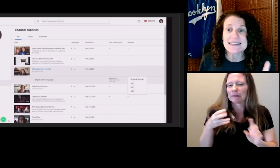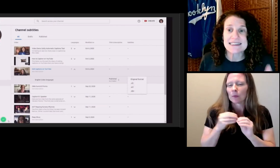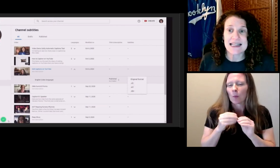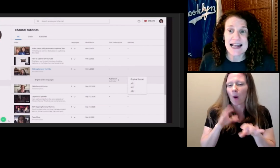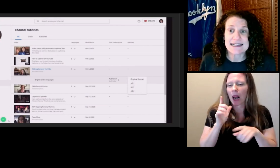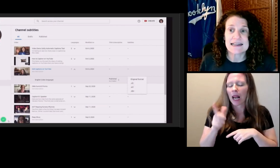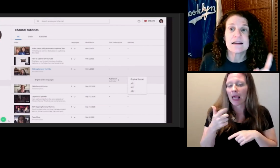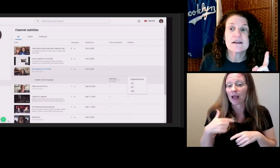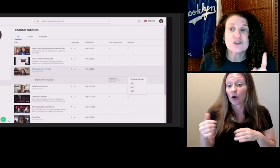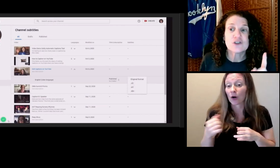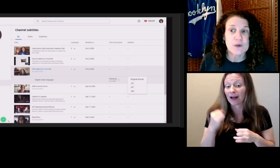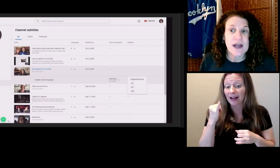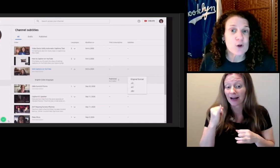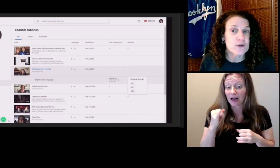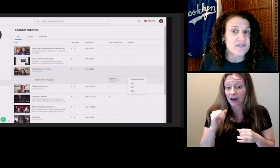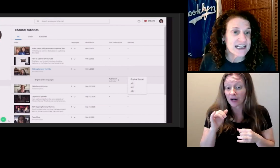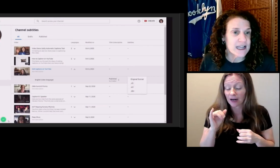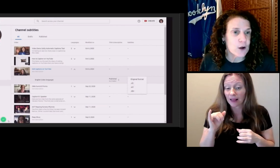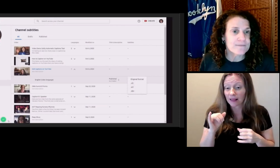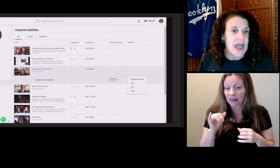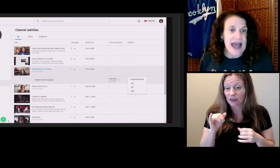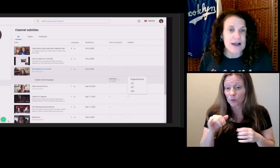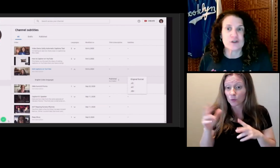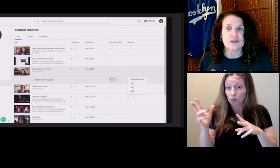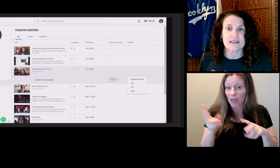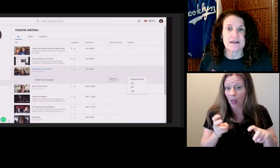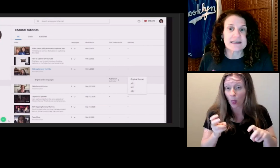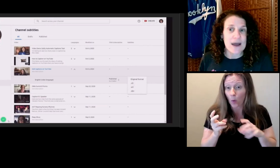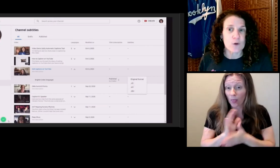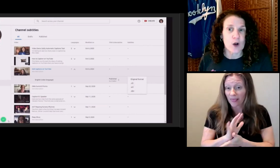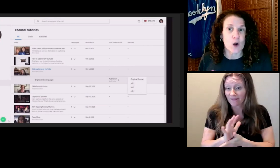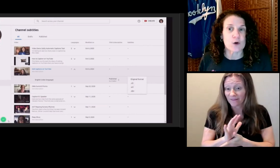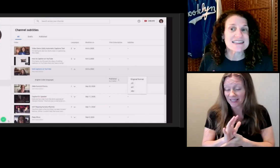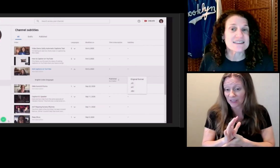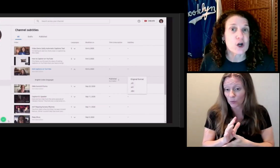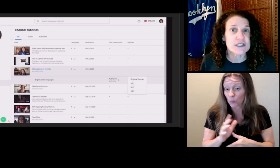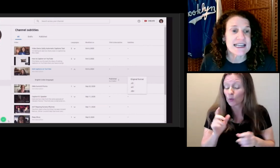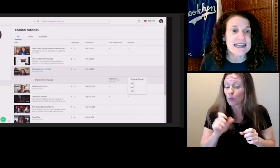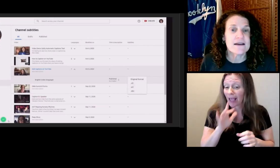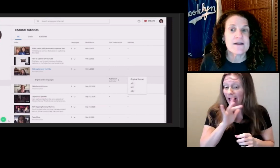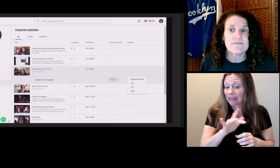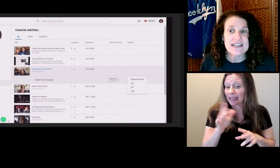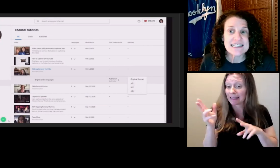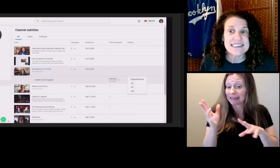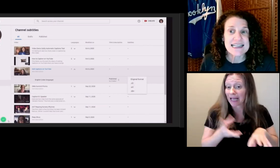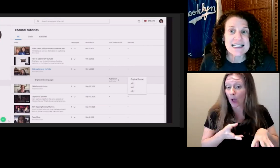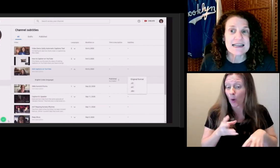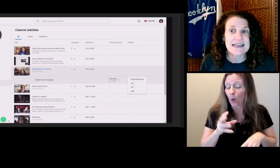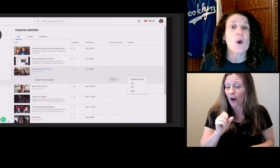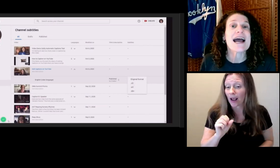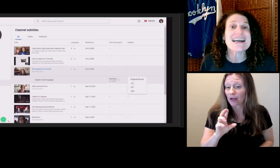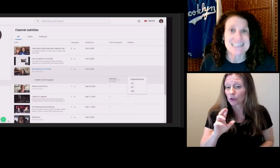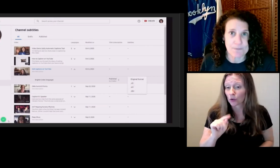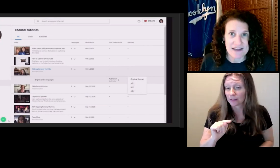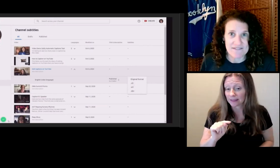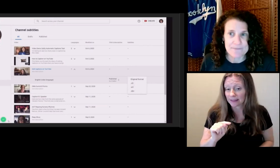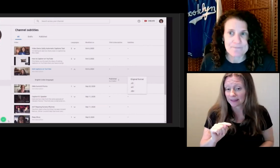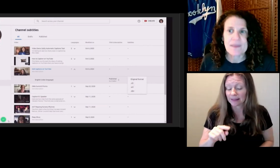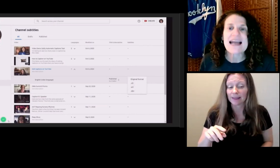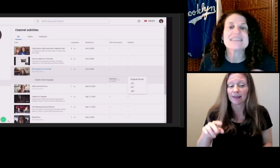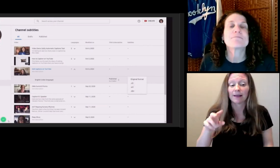Second, at the end, when I elected to download the video, I could download SRT, VTT, or SBV.